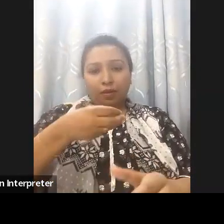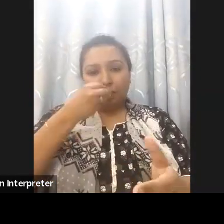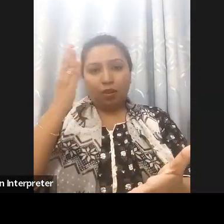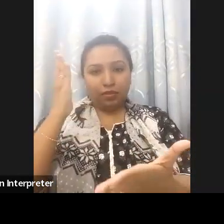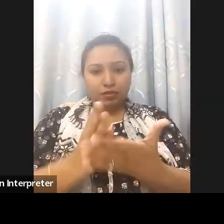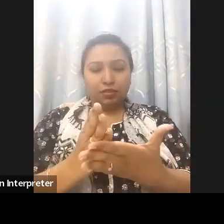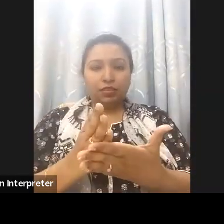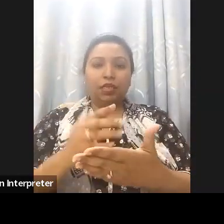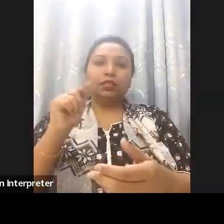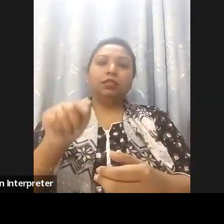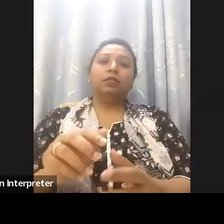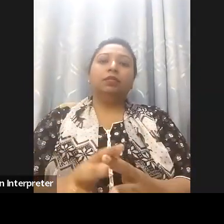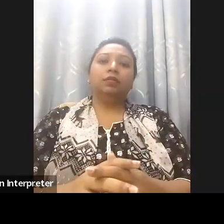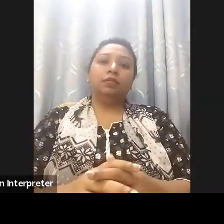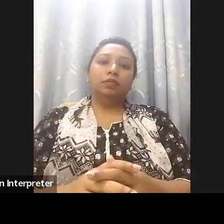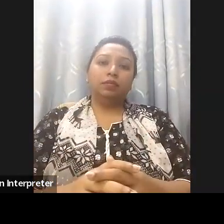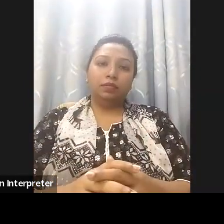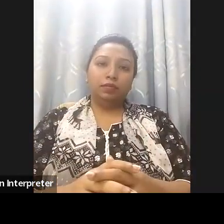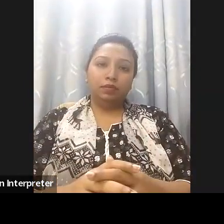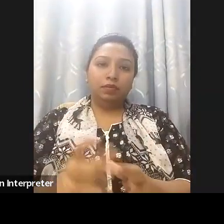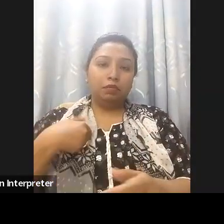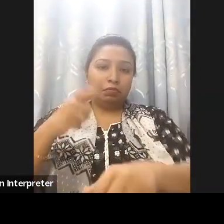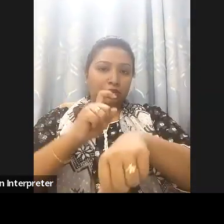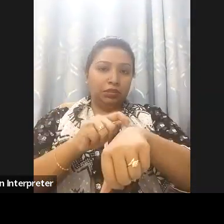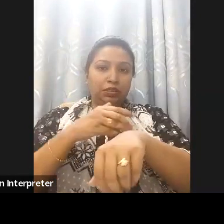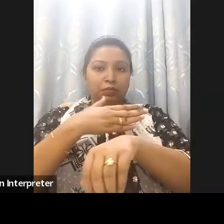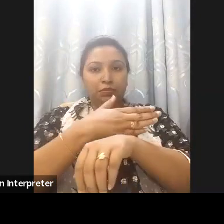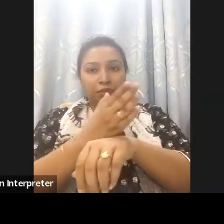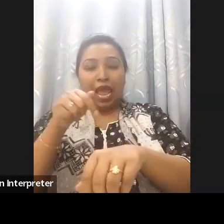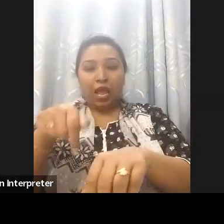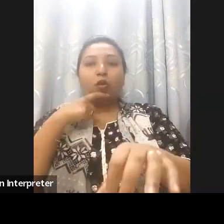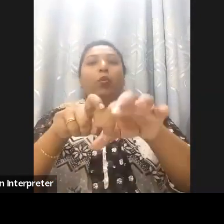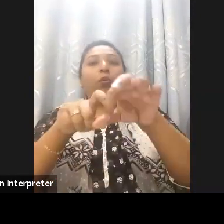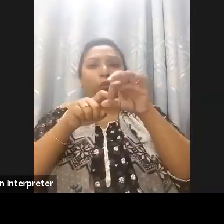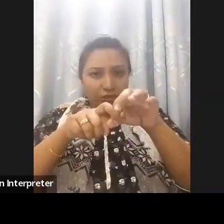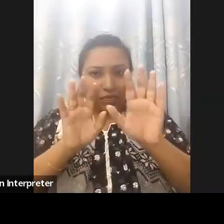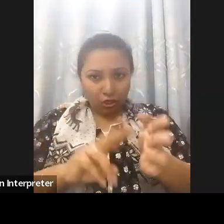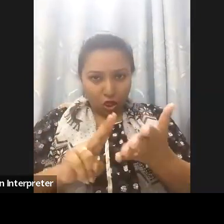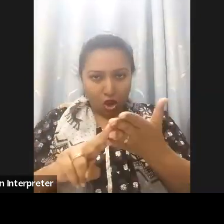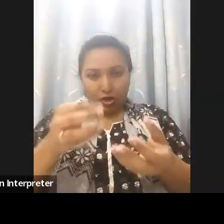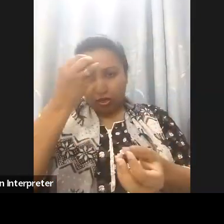and I don't know if we have time for questions but it's a pleasure for me to be here and we at